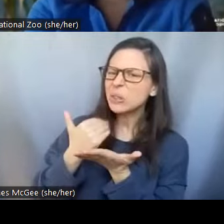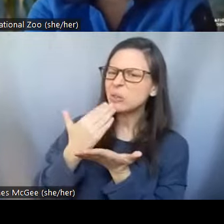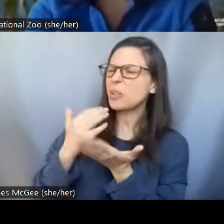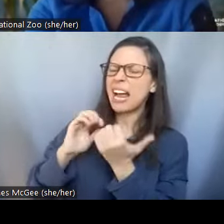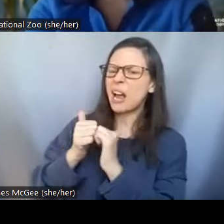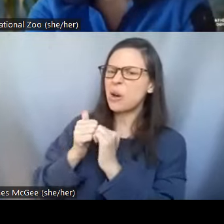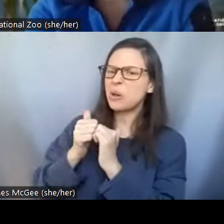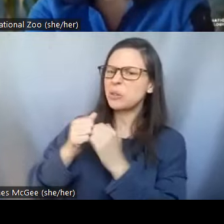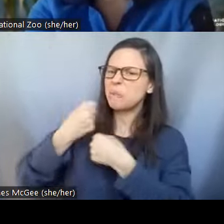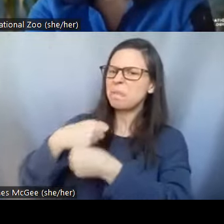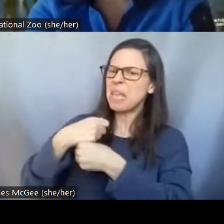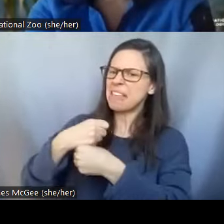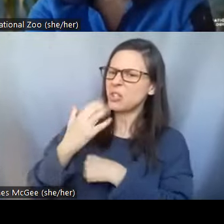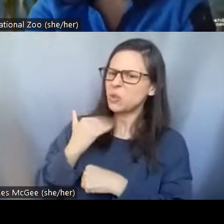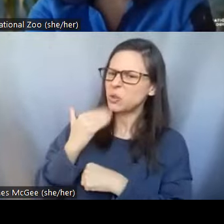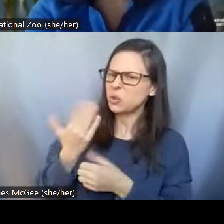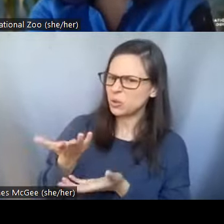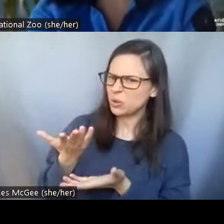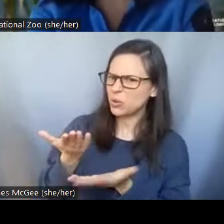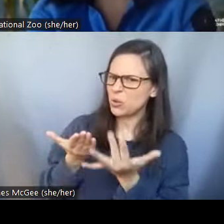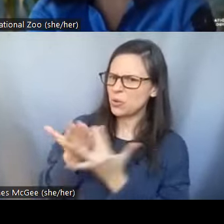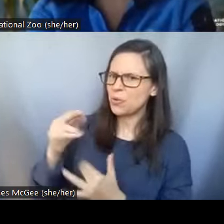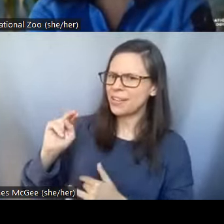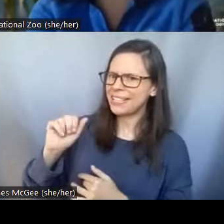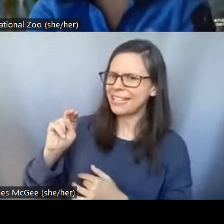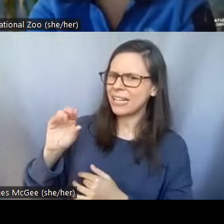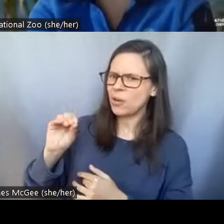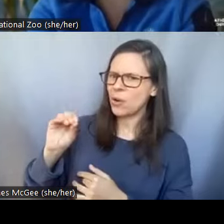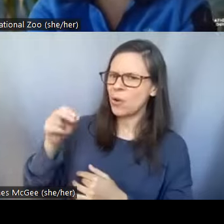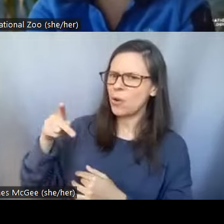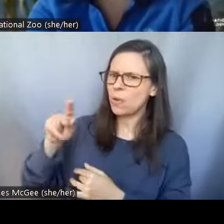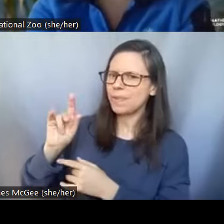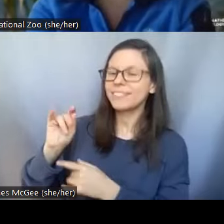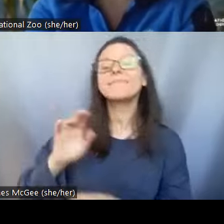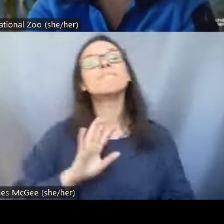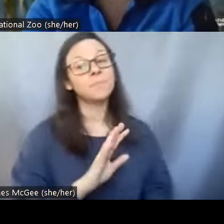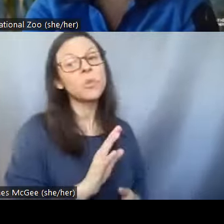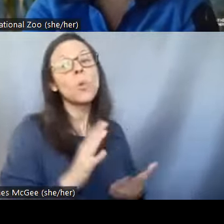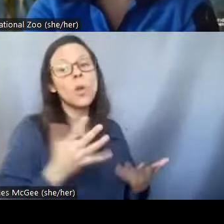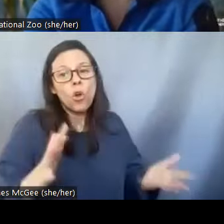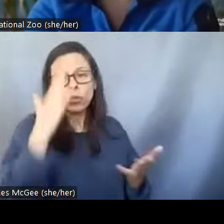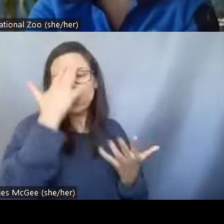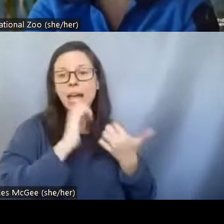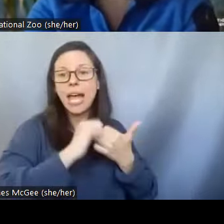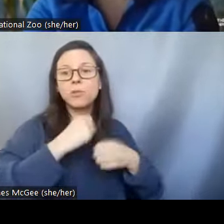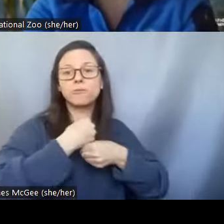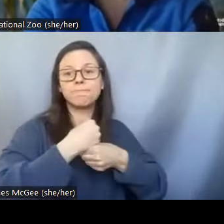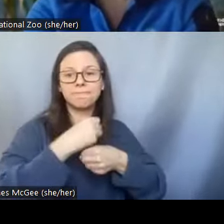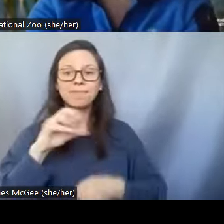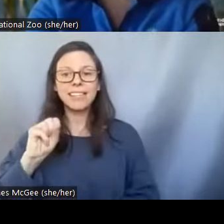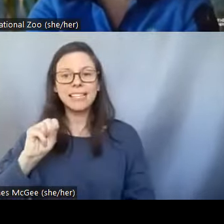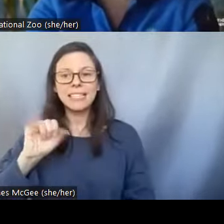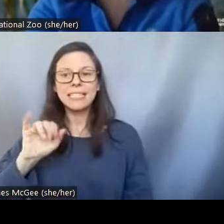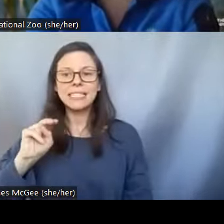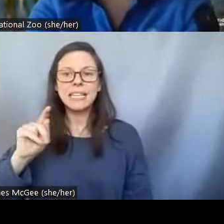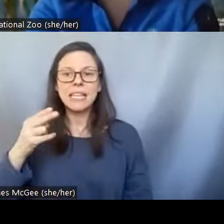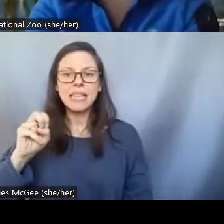Pei-Chih: Well luckily people already know how to synthesize this sugar so we can just buy them we don't really